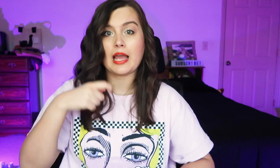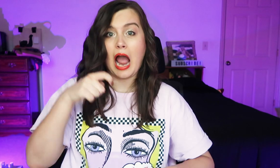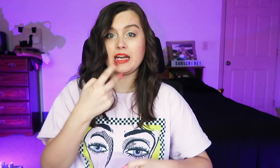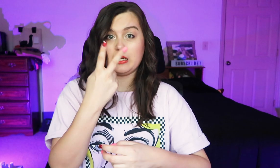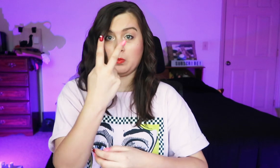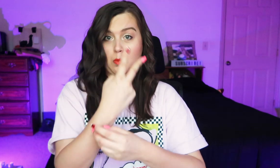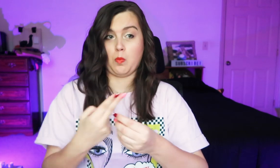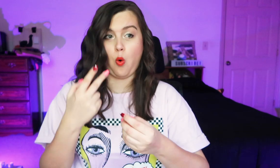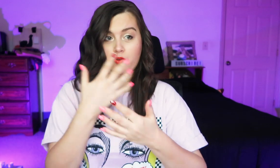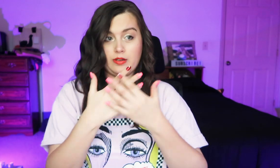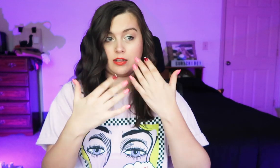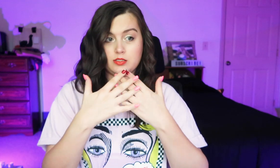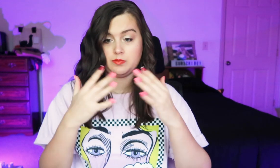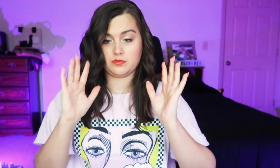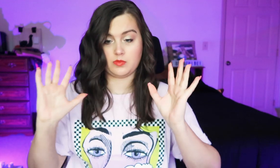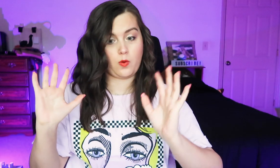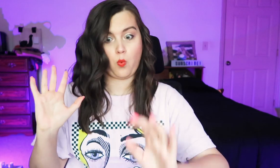I need both hands for this.